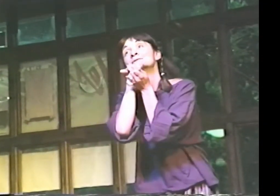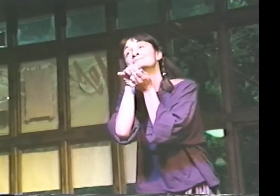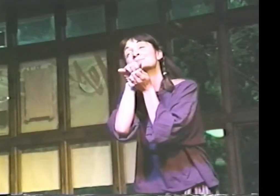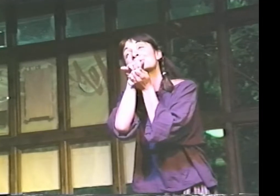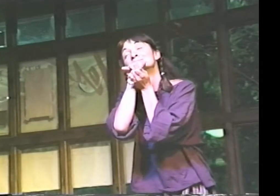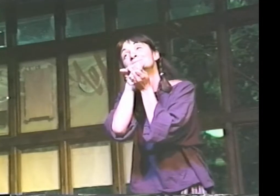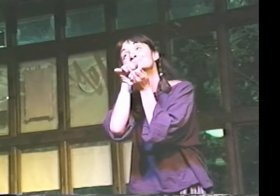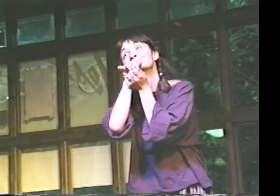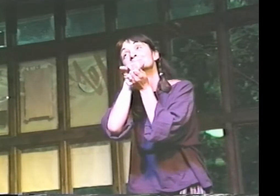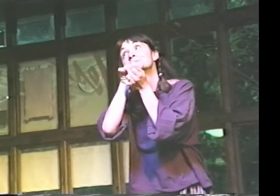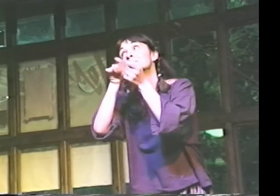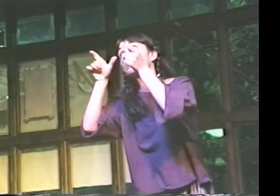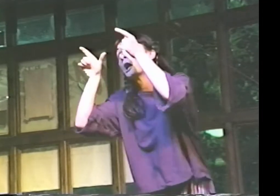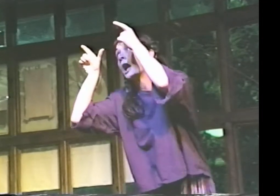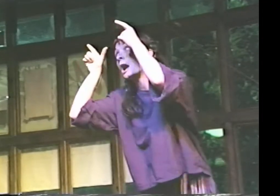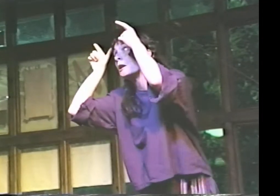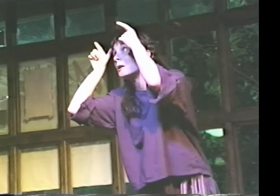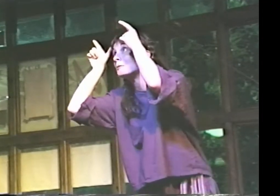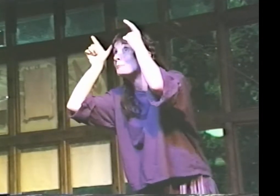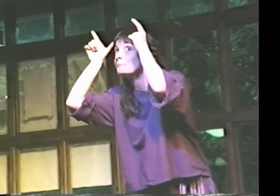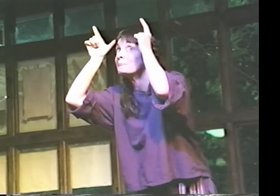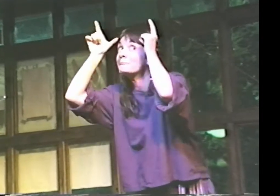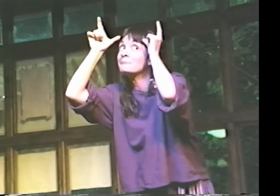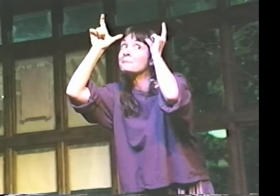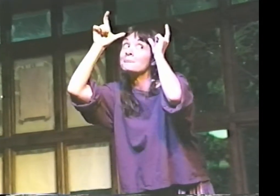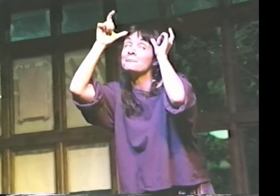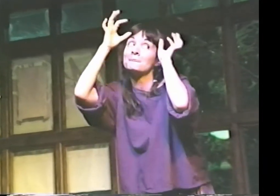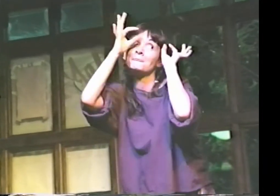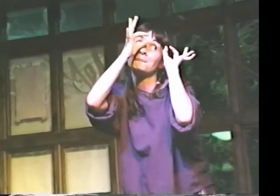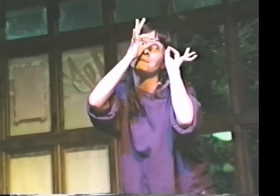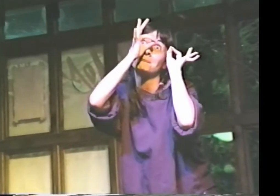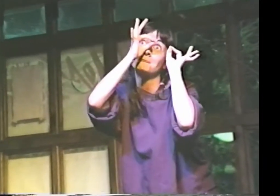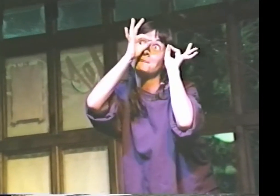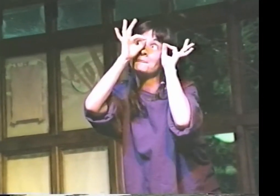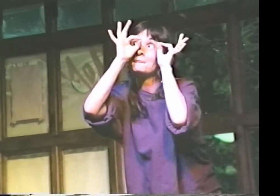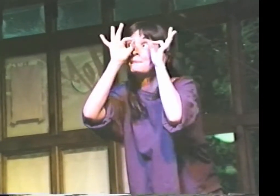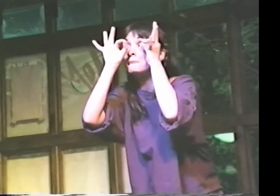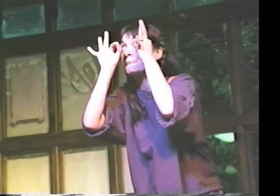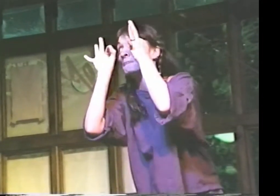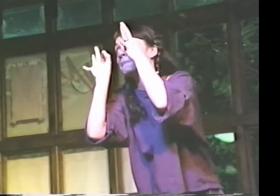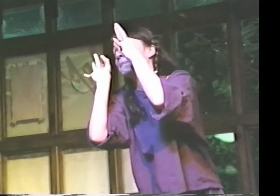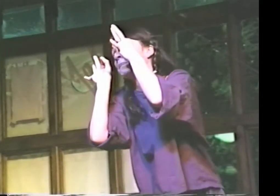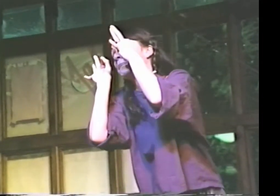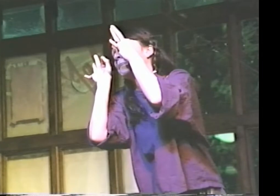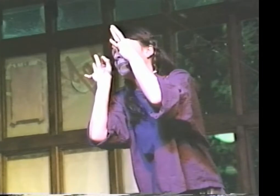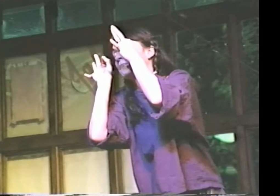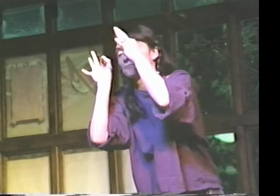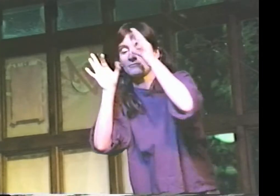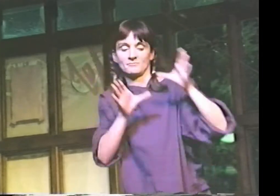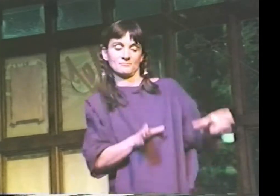A-L-F...